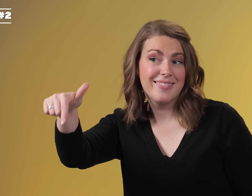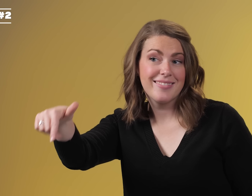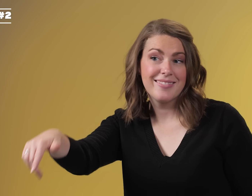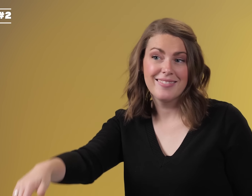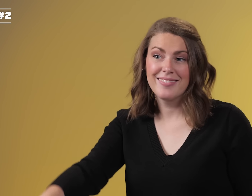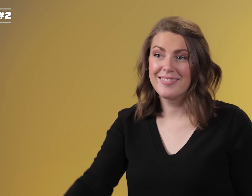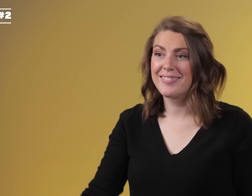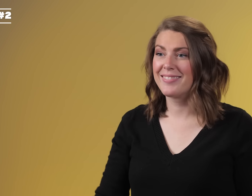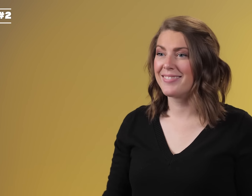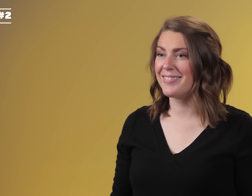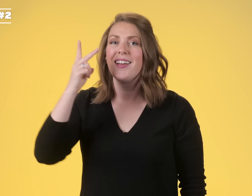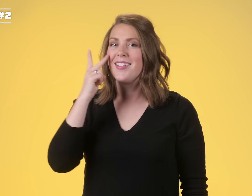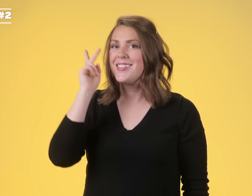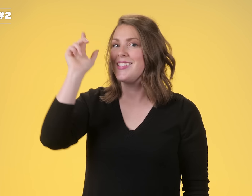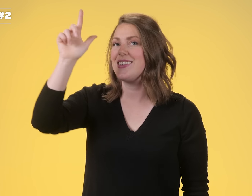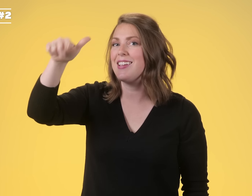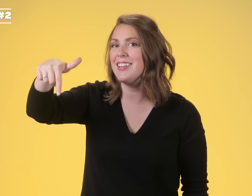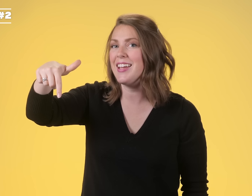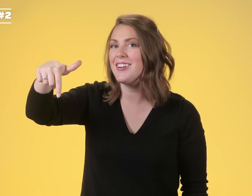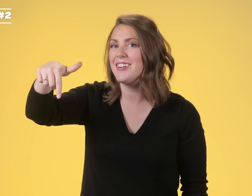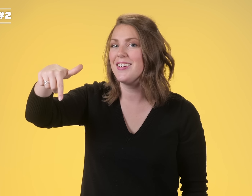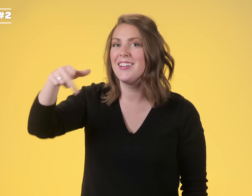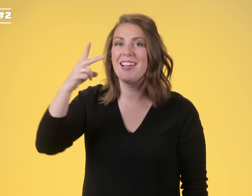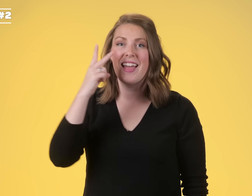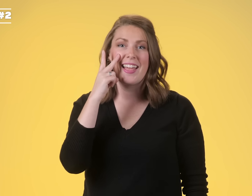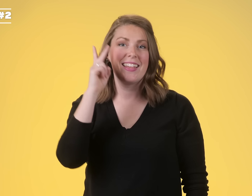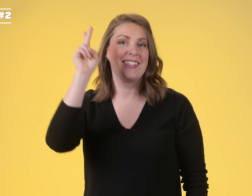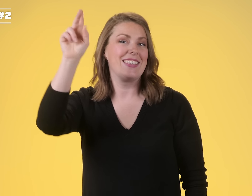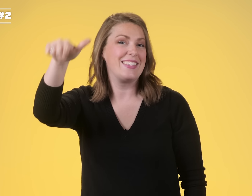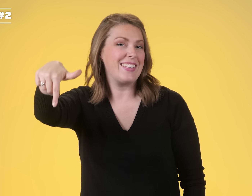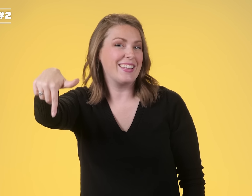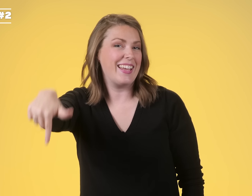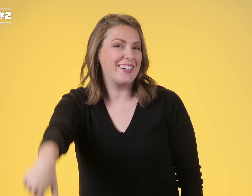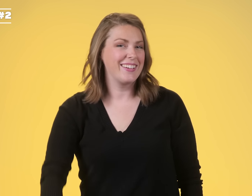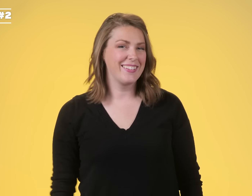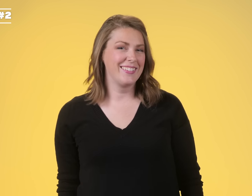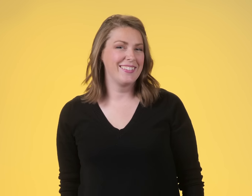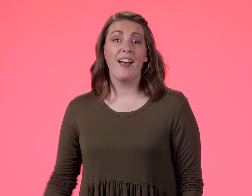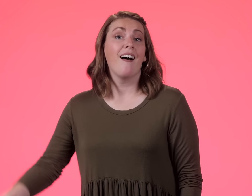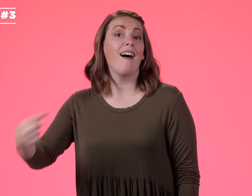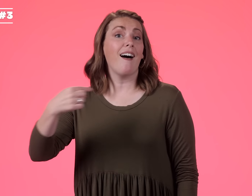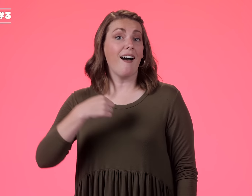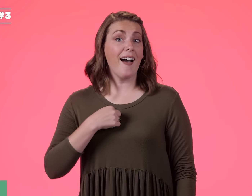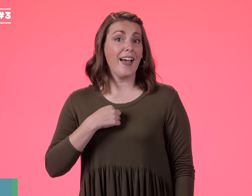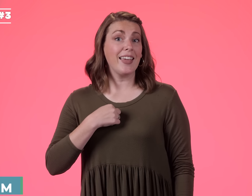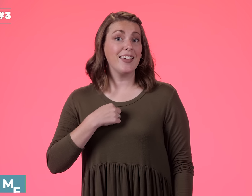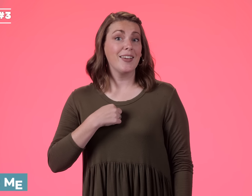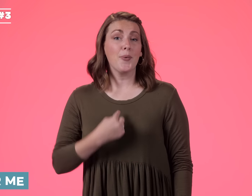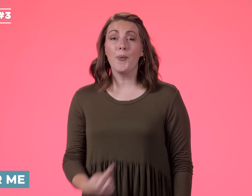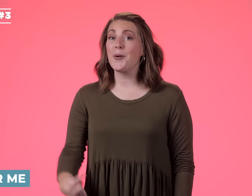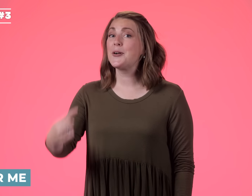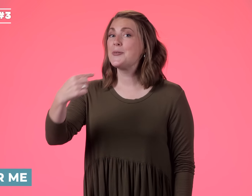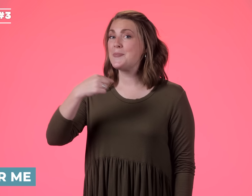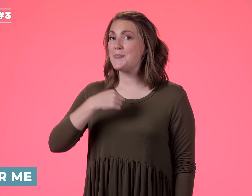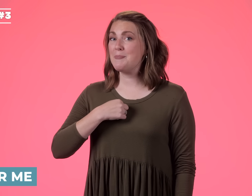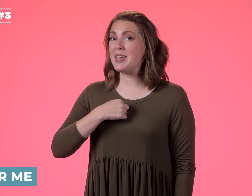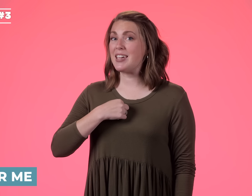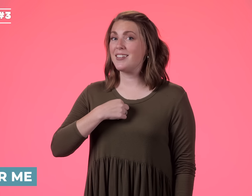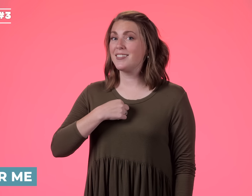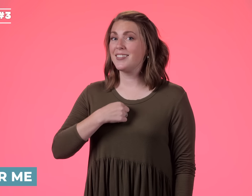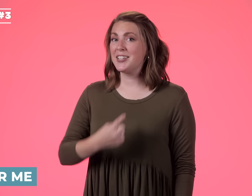it to later see you later SEE YOU LATER I or ME